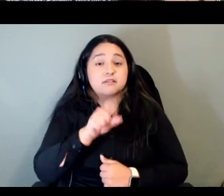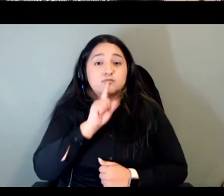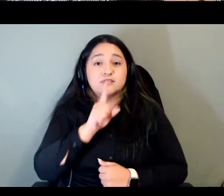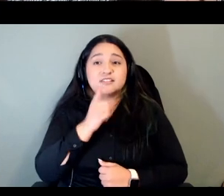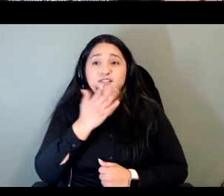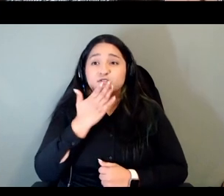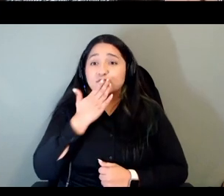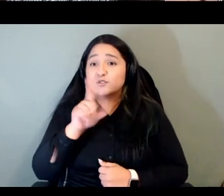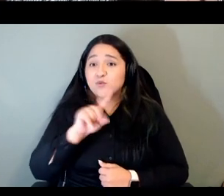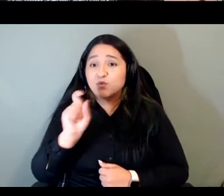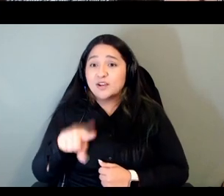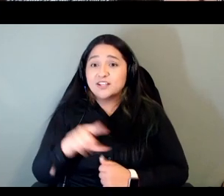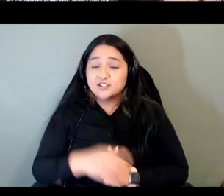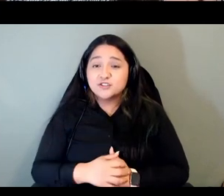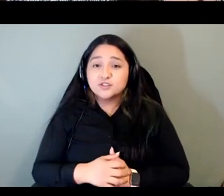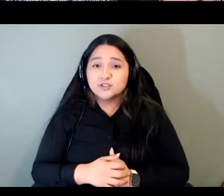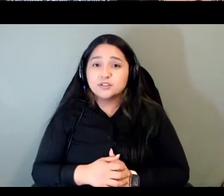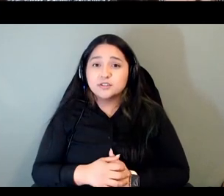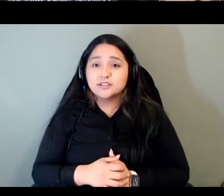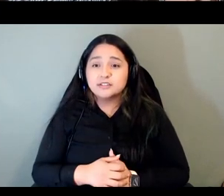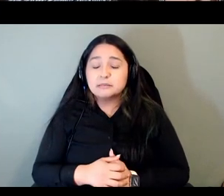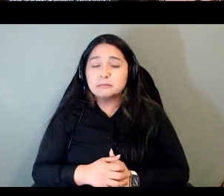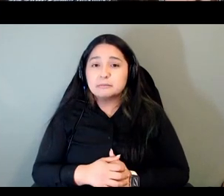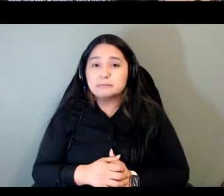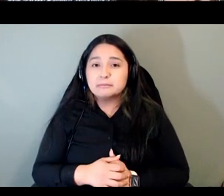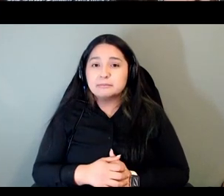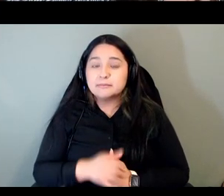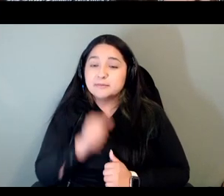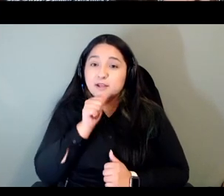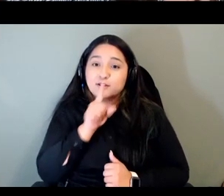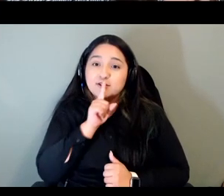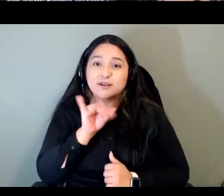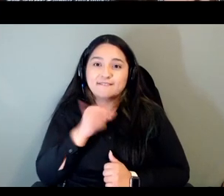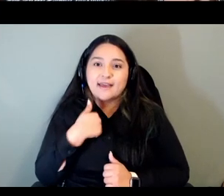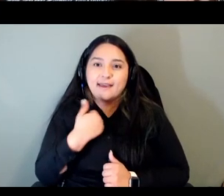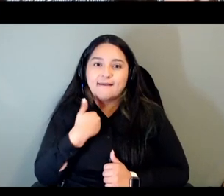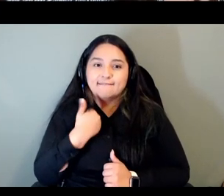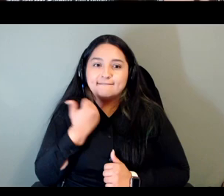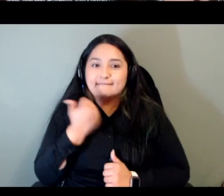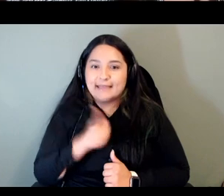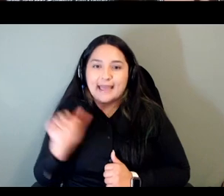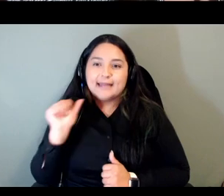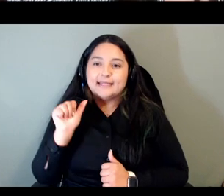um yeah i don't know that i you know have any concrete answers like our we designed